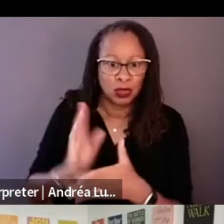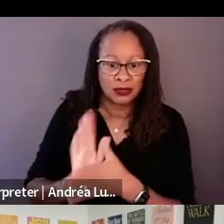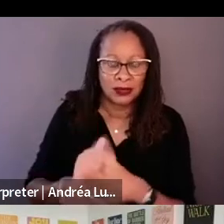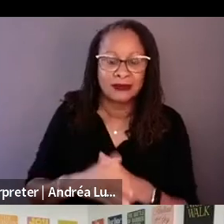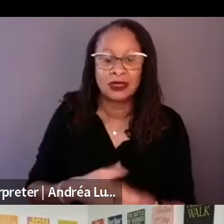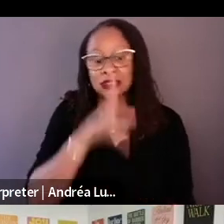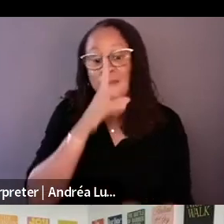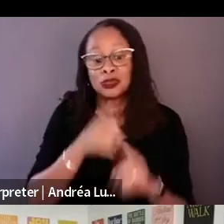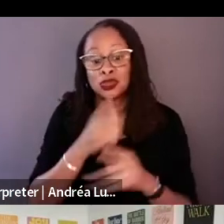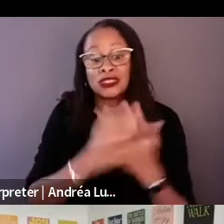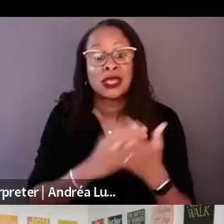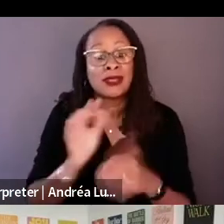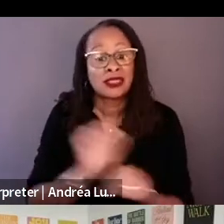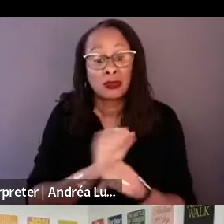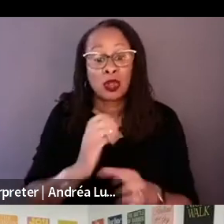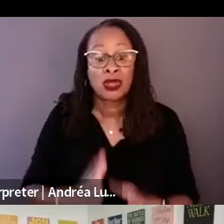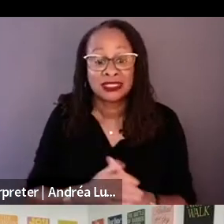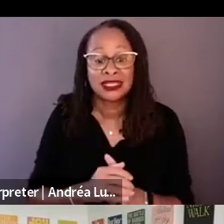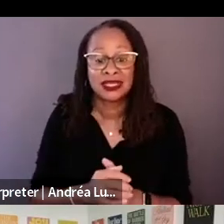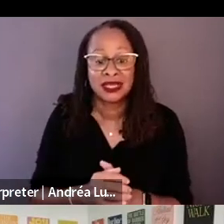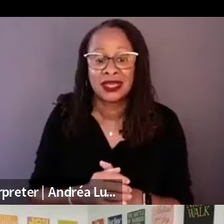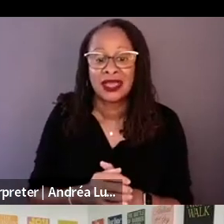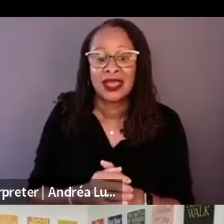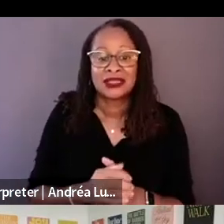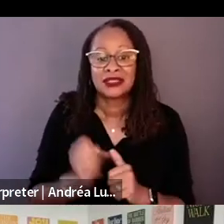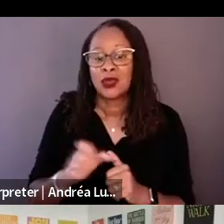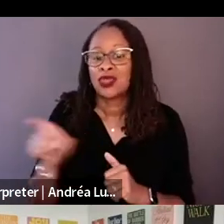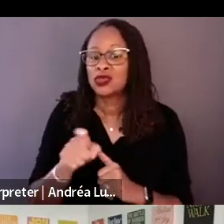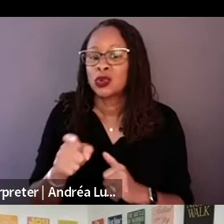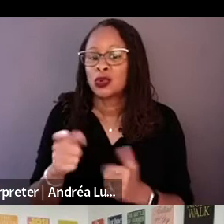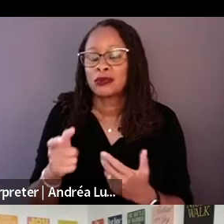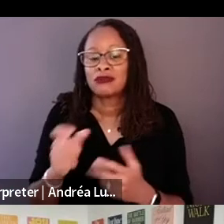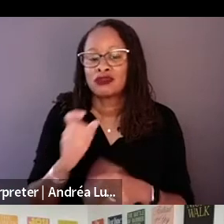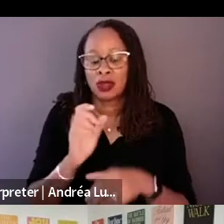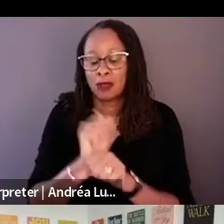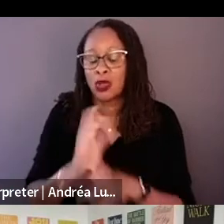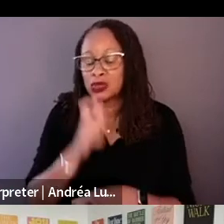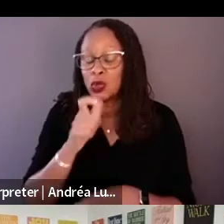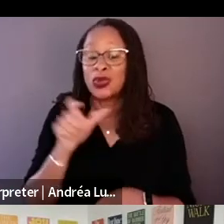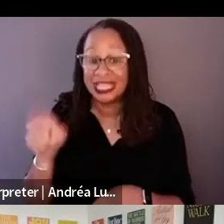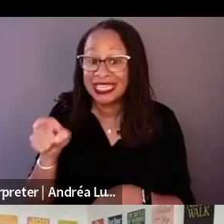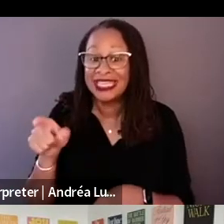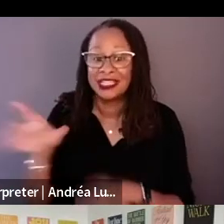They were one that is he put in front of us. I was like can we find other people work nothing the